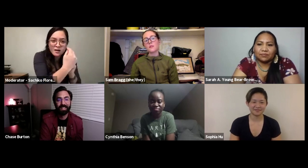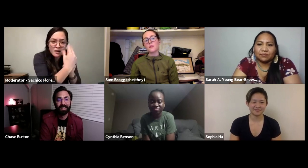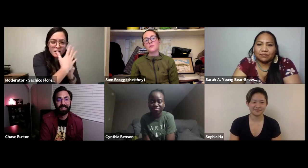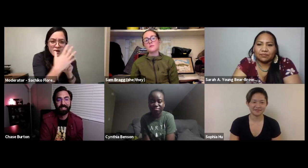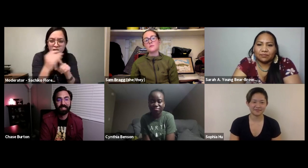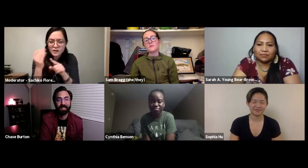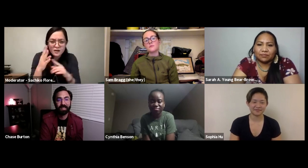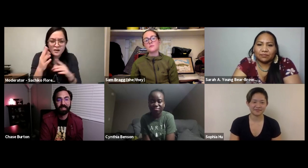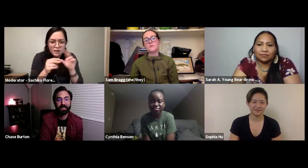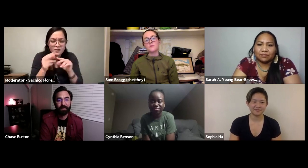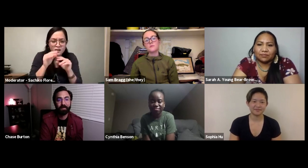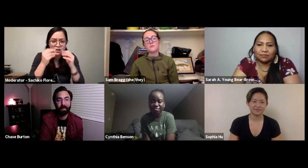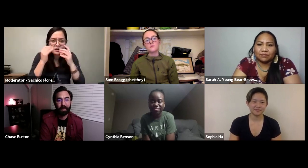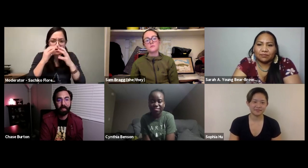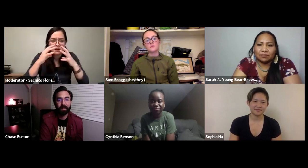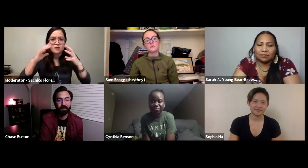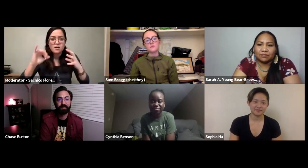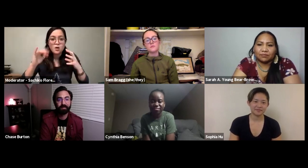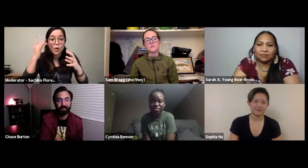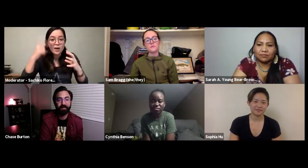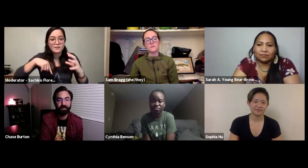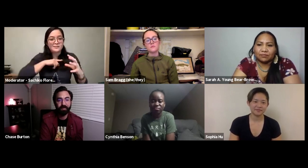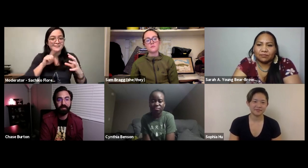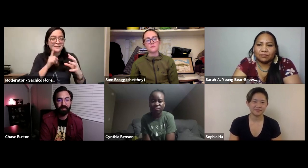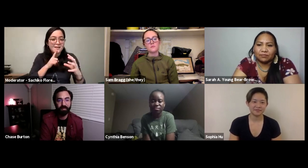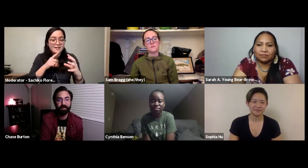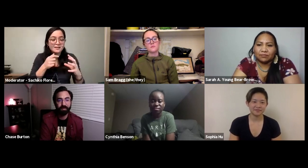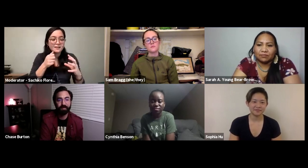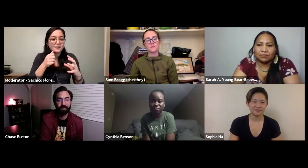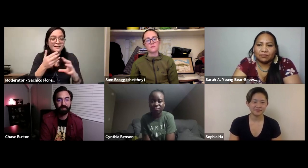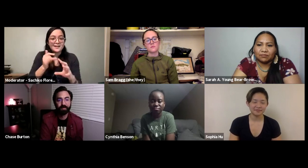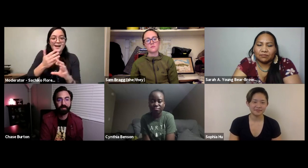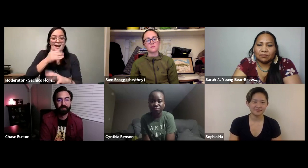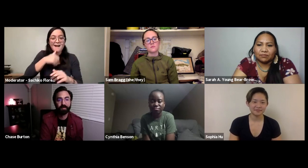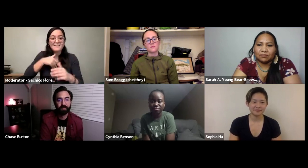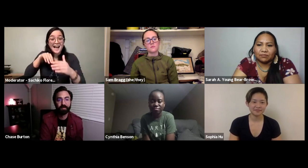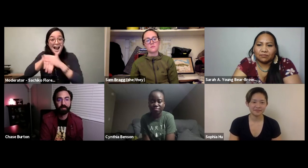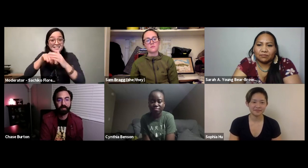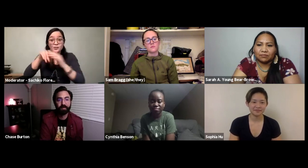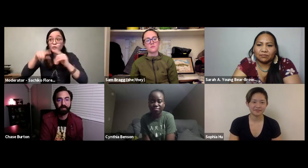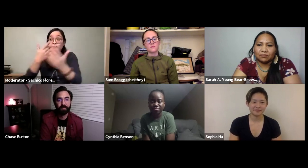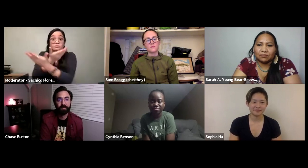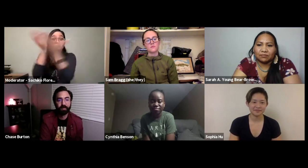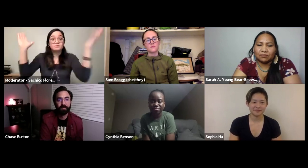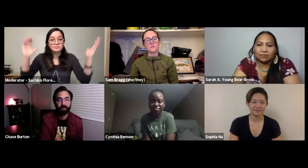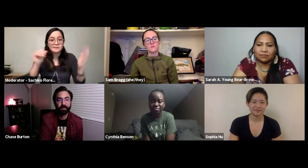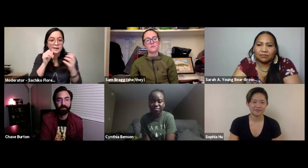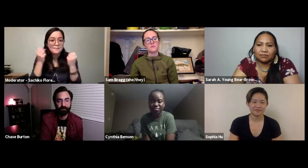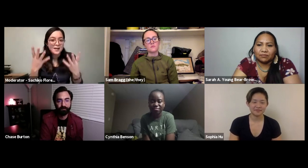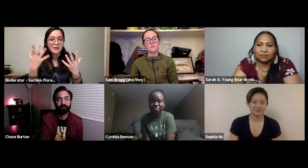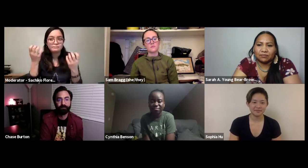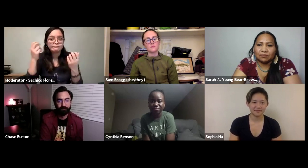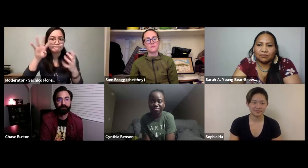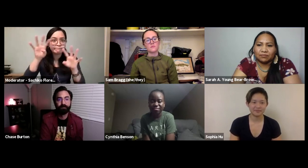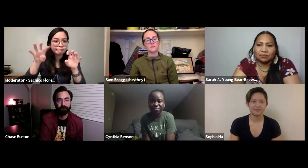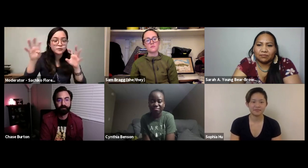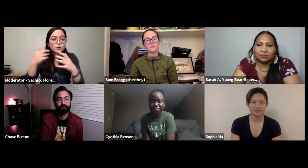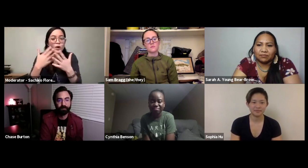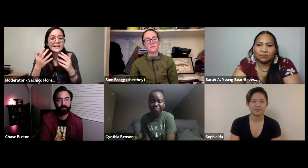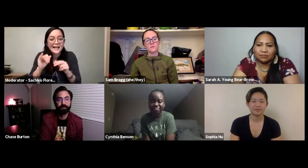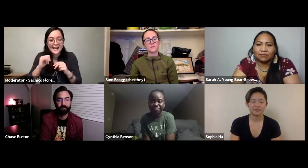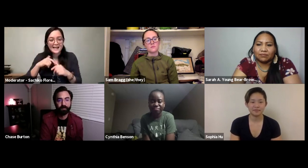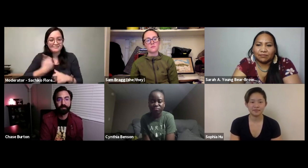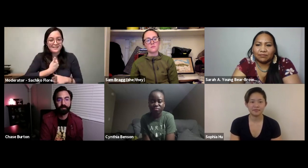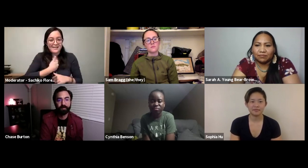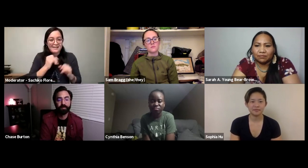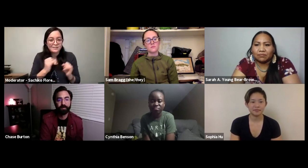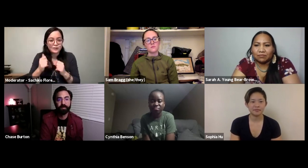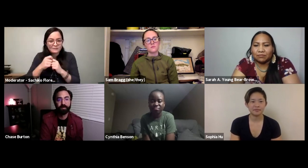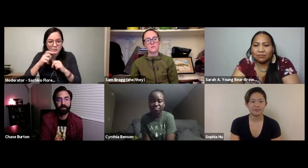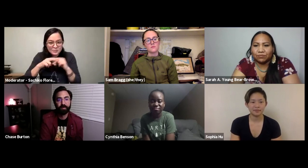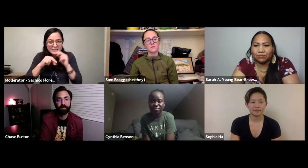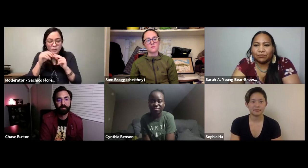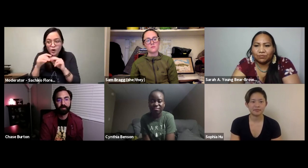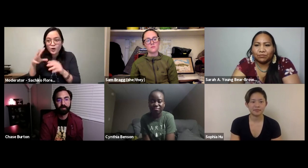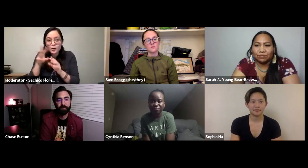from educational films and that all builds together and it's we don't have all the access